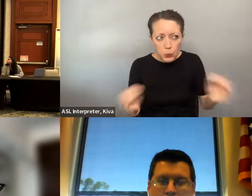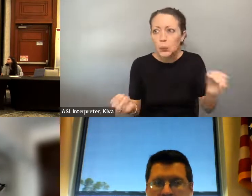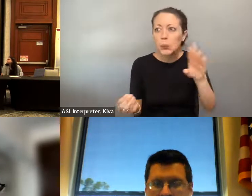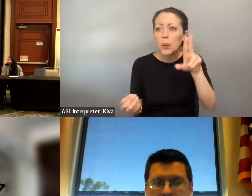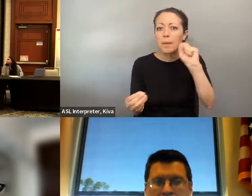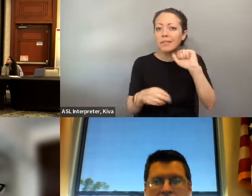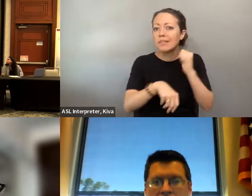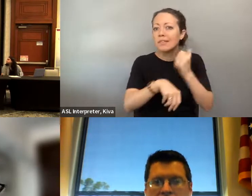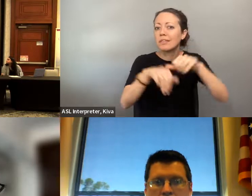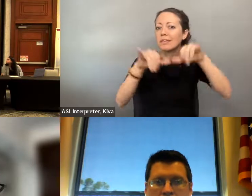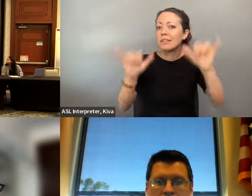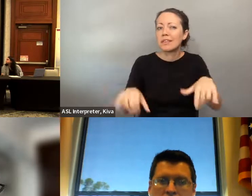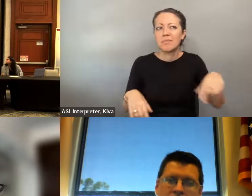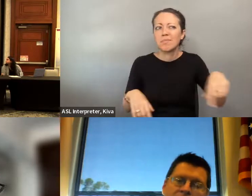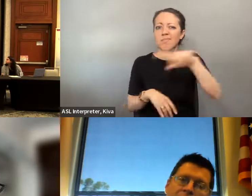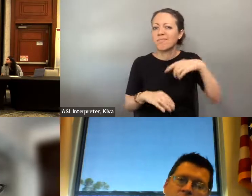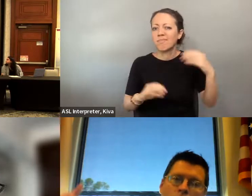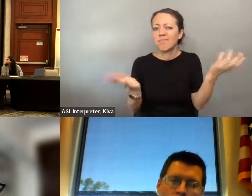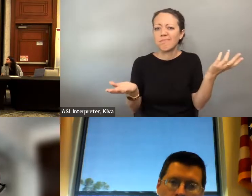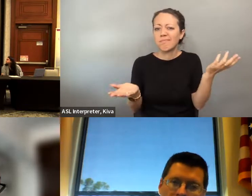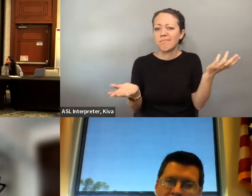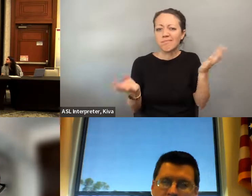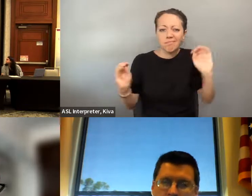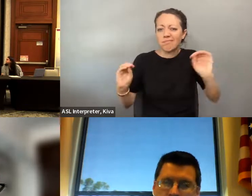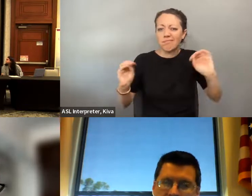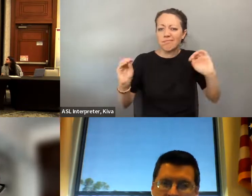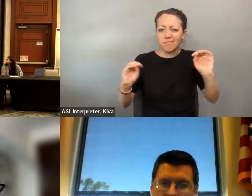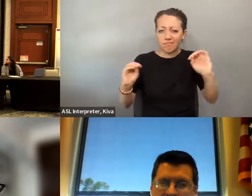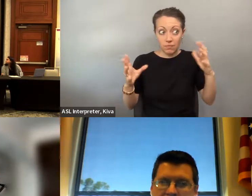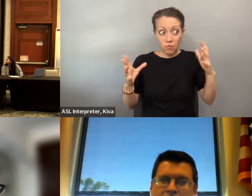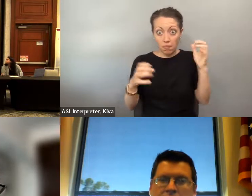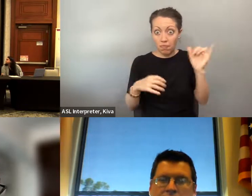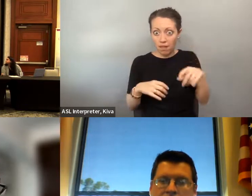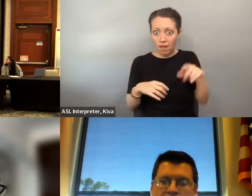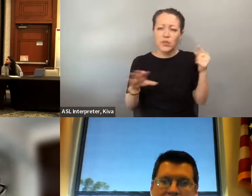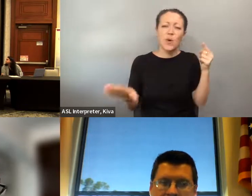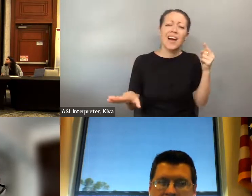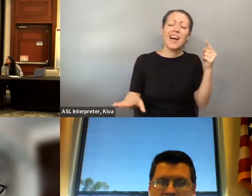It's in Clay County, but good. When I was going growing up there was no major fixed route or public transit option.